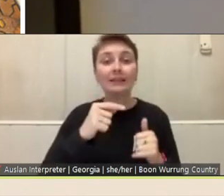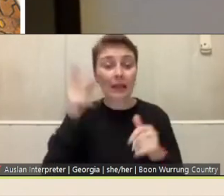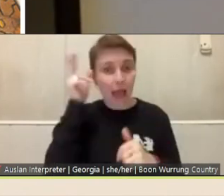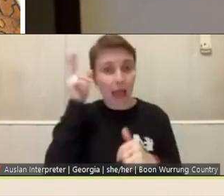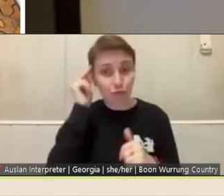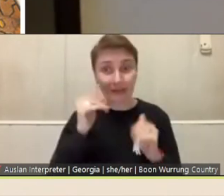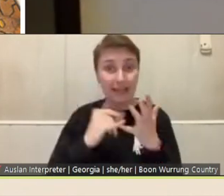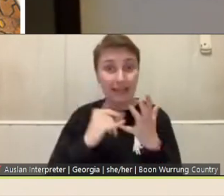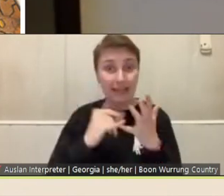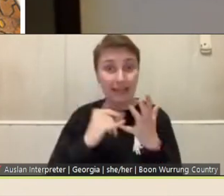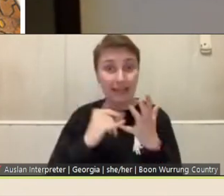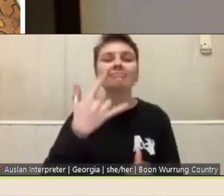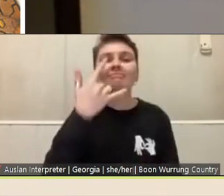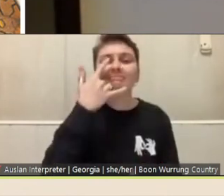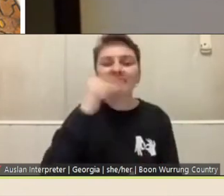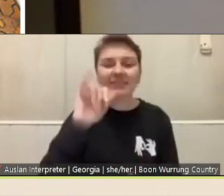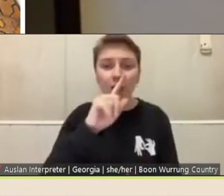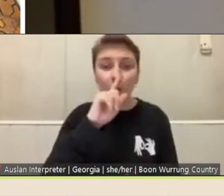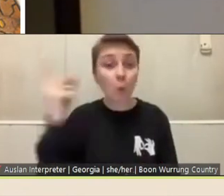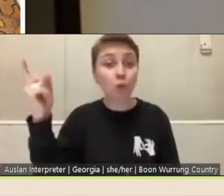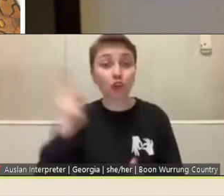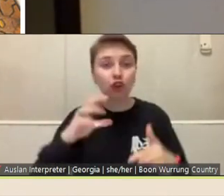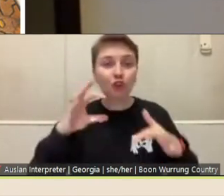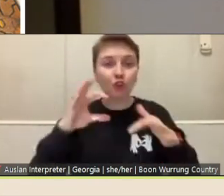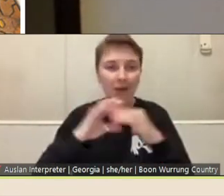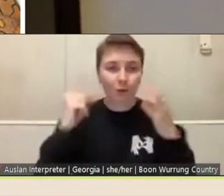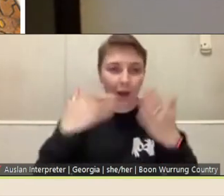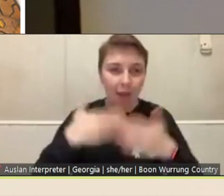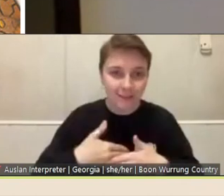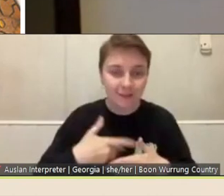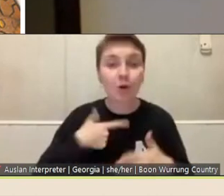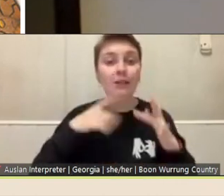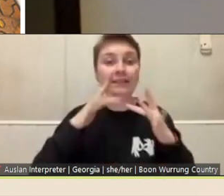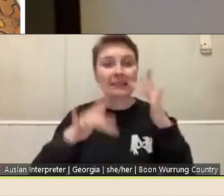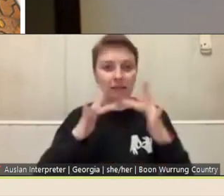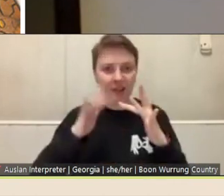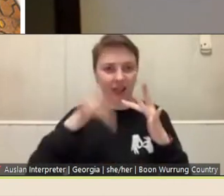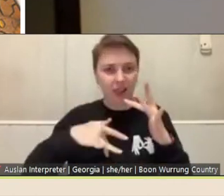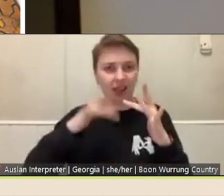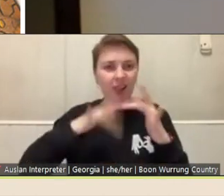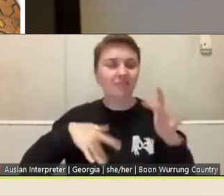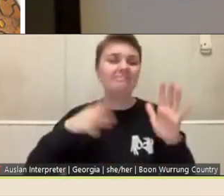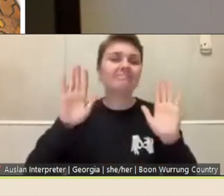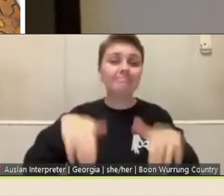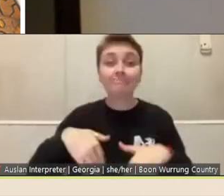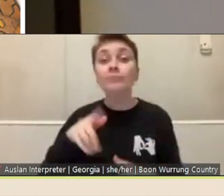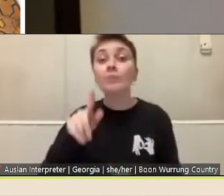unable to join us this evening, due to internet problems, but we will talk a little bit about the